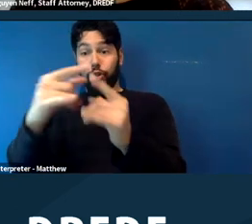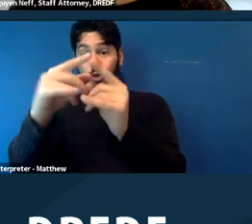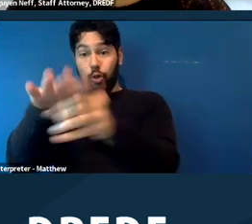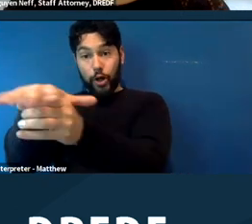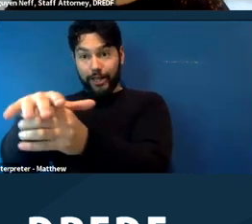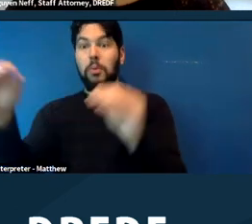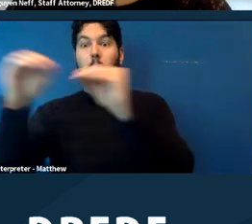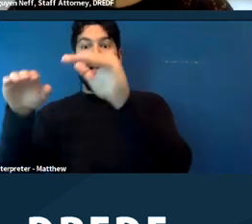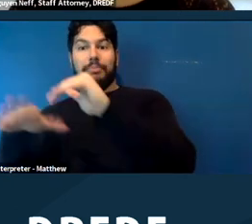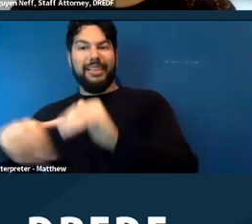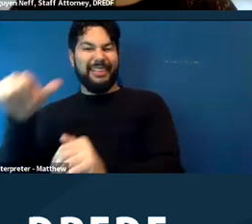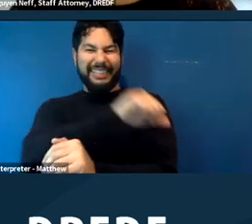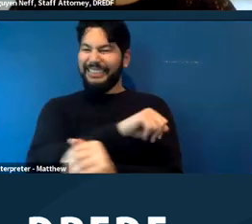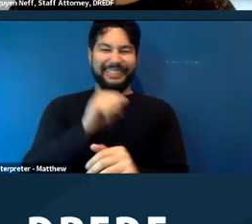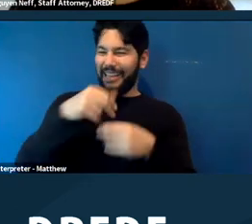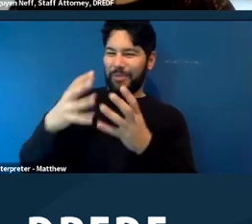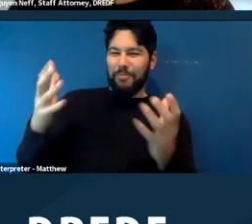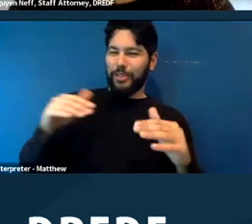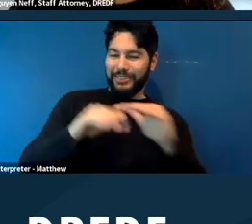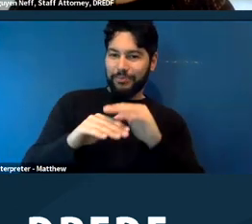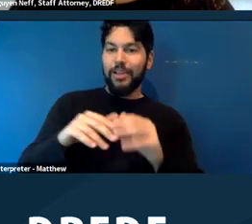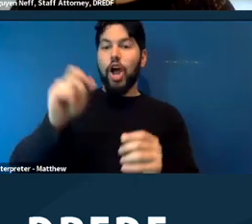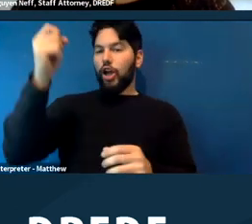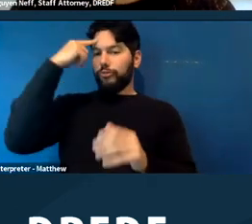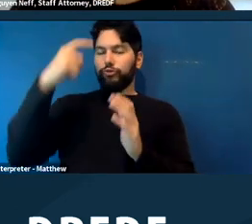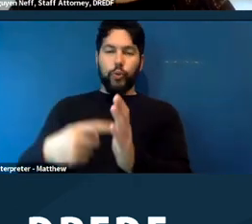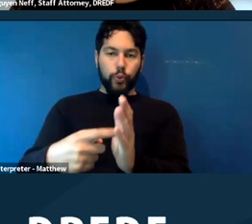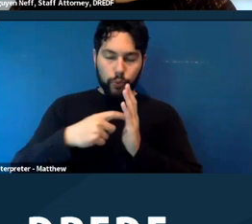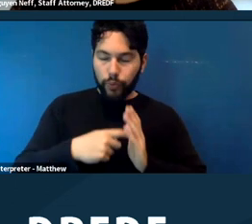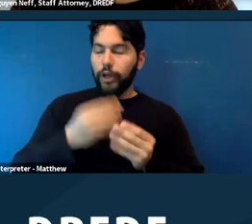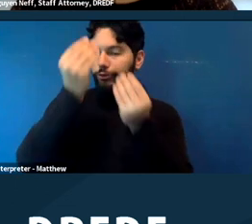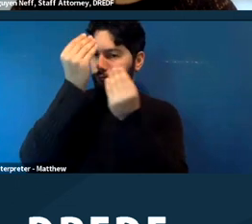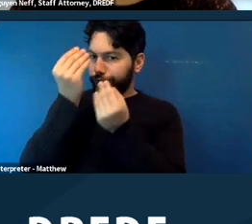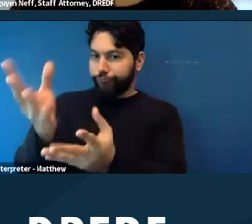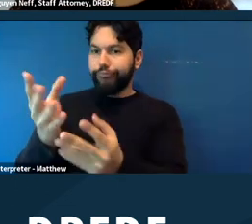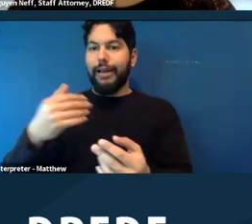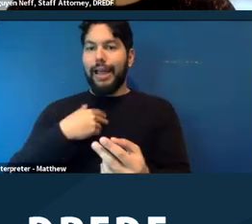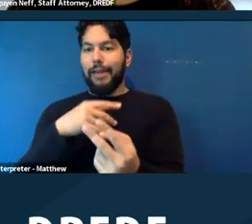the government's required to notify people with disabilities of the accessible shelter,